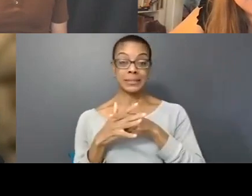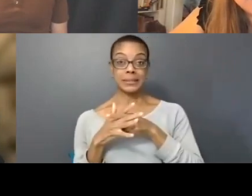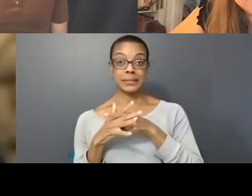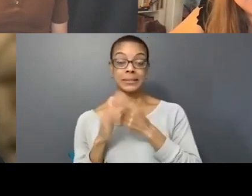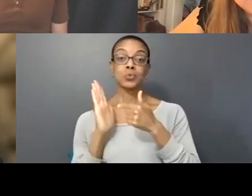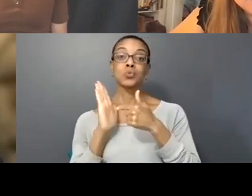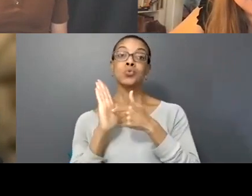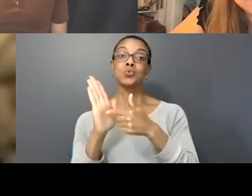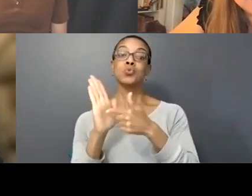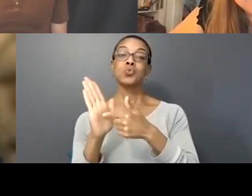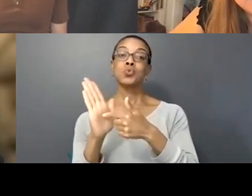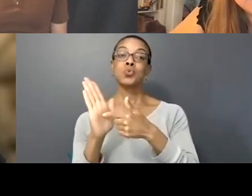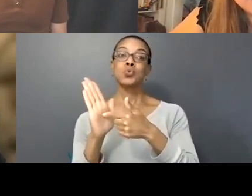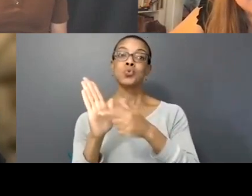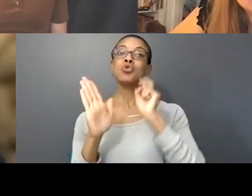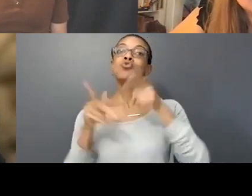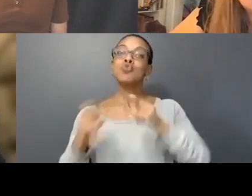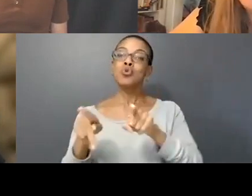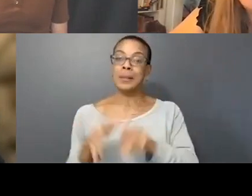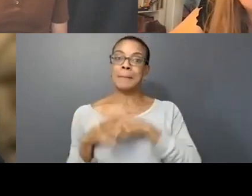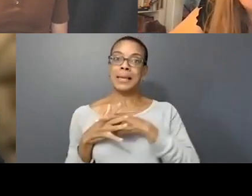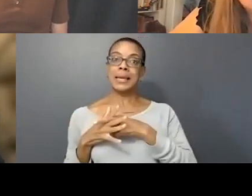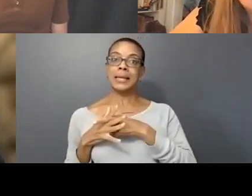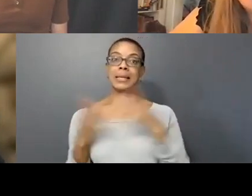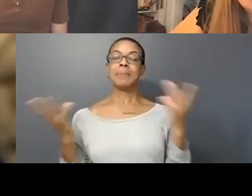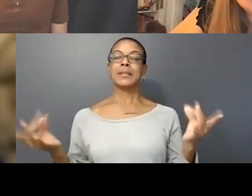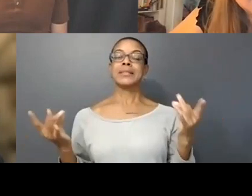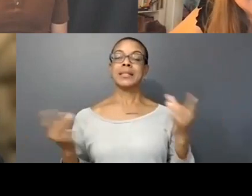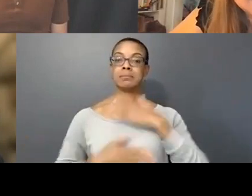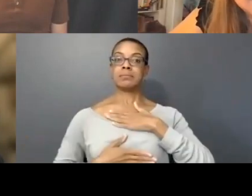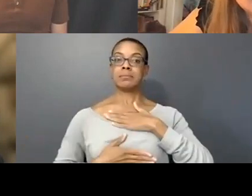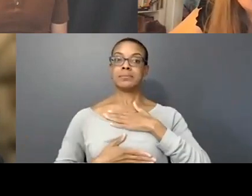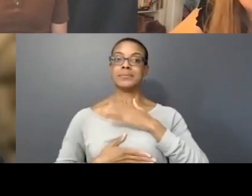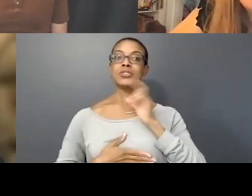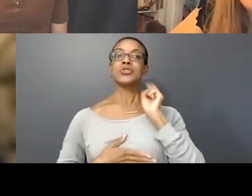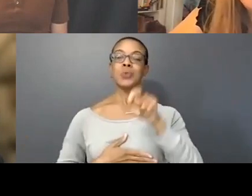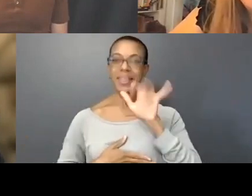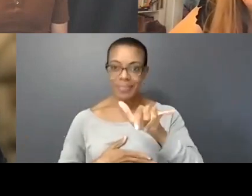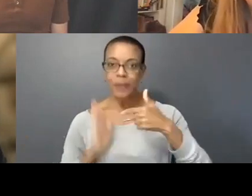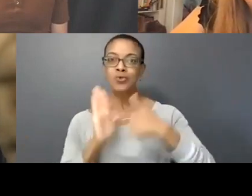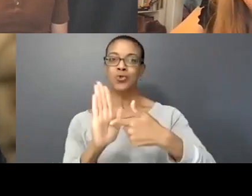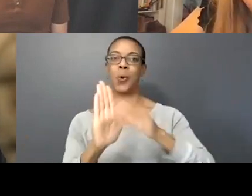it was supposed to during the meditation session that we just did in ritual, we're supposed to go into here.